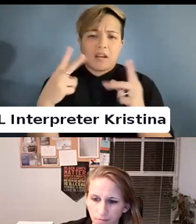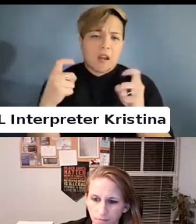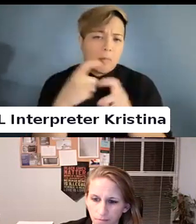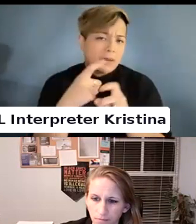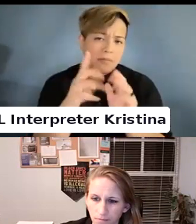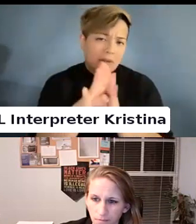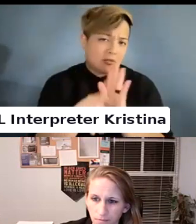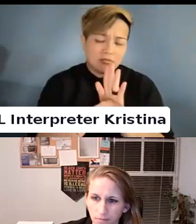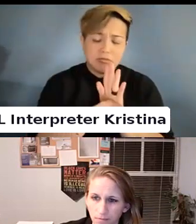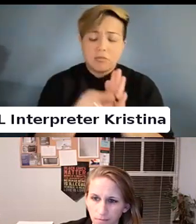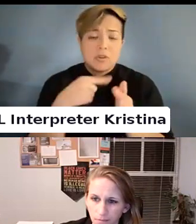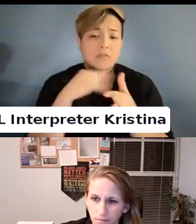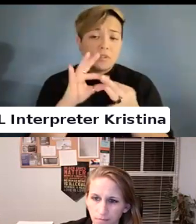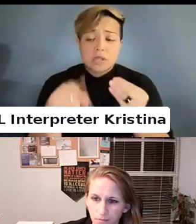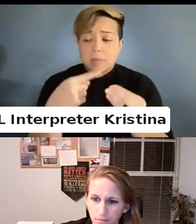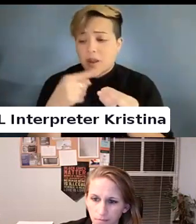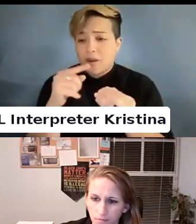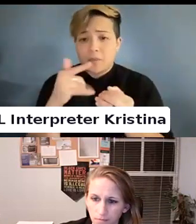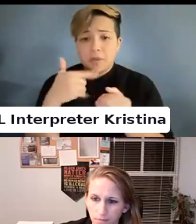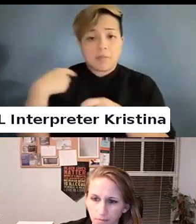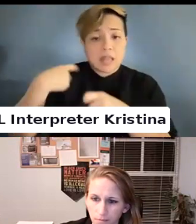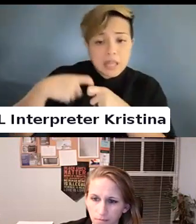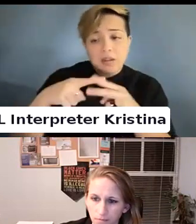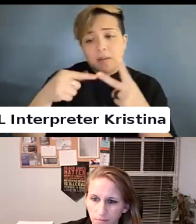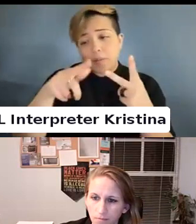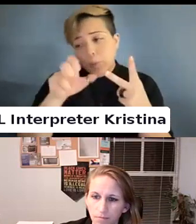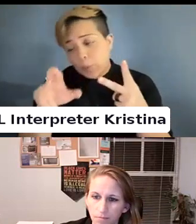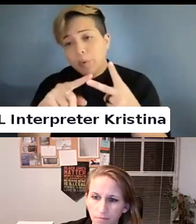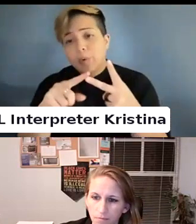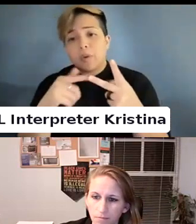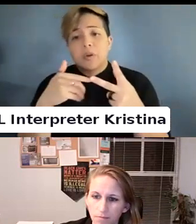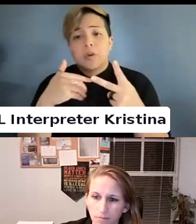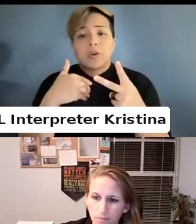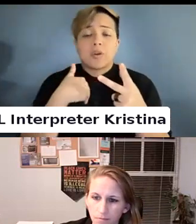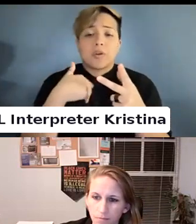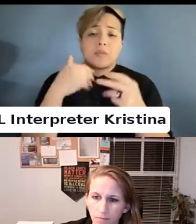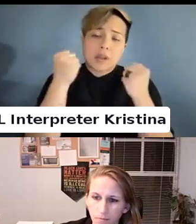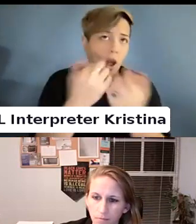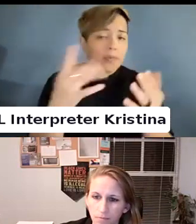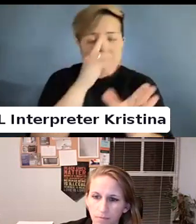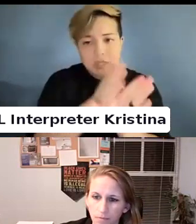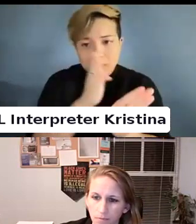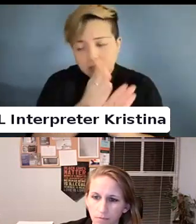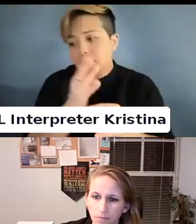I talked about being Latina and clear and having a number of psychiatric disabilities. I also am not divergent and have ADHD.